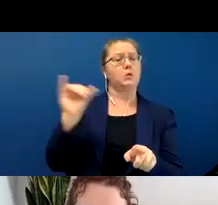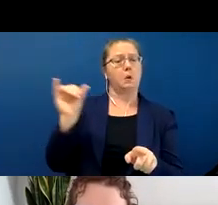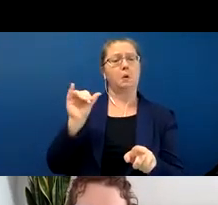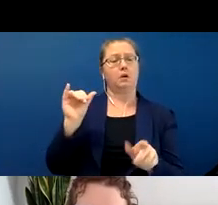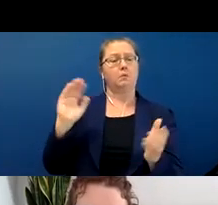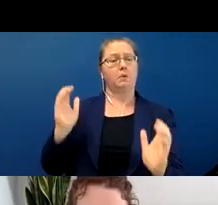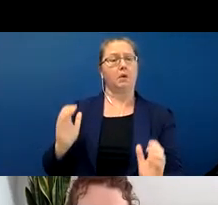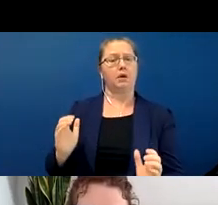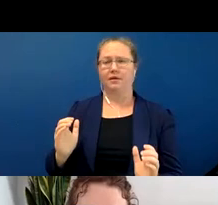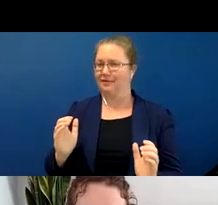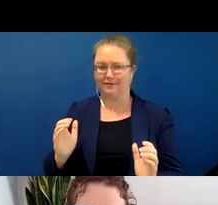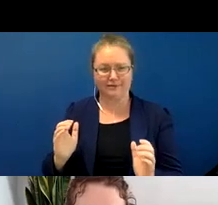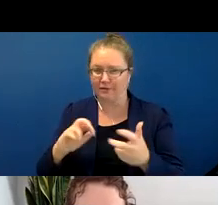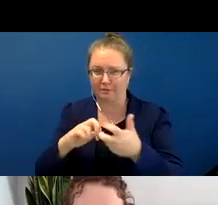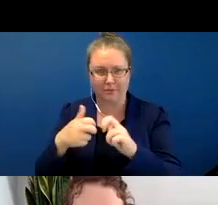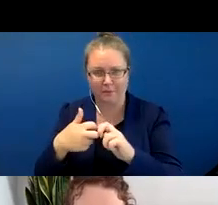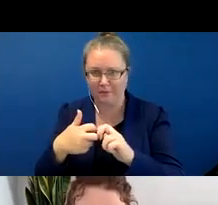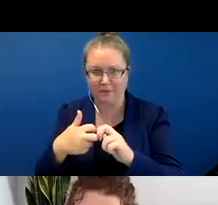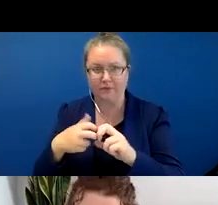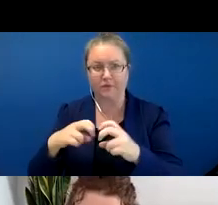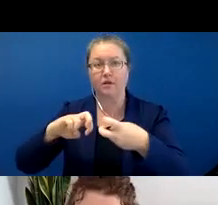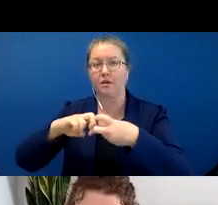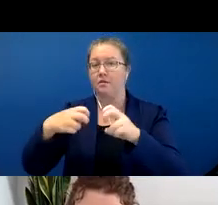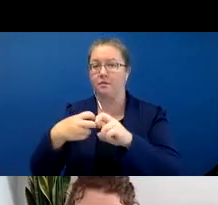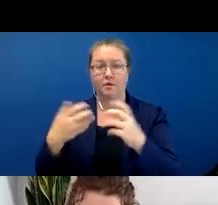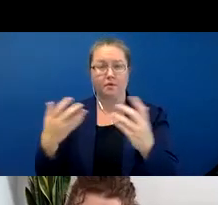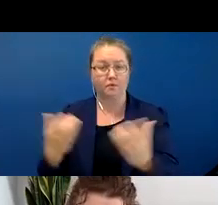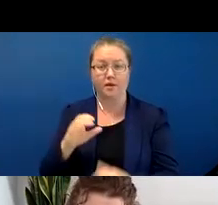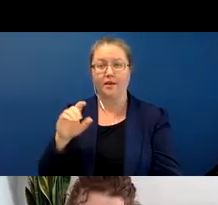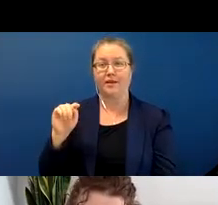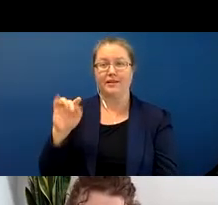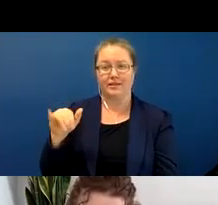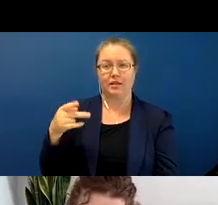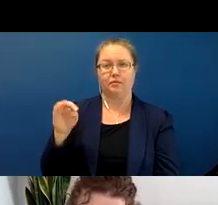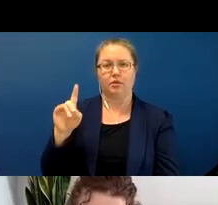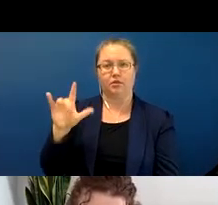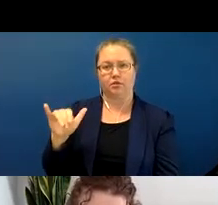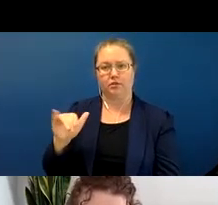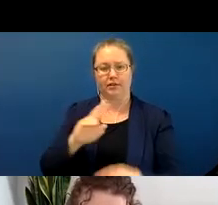are that 1) the typology of classifiers from the get-go was based on spoken languages,